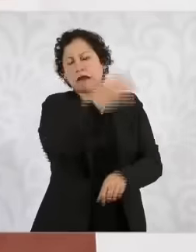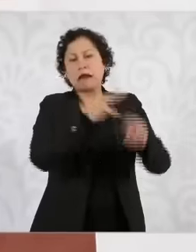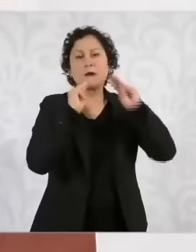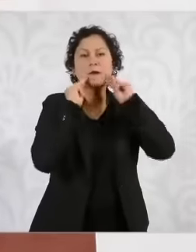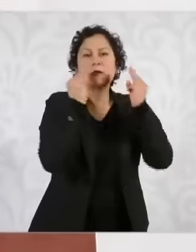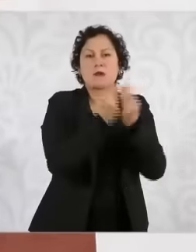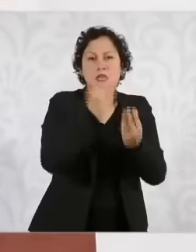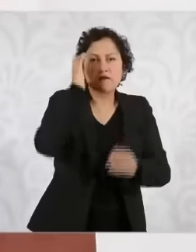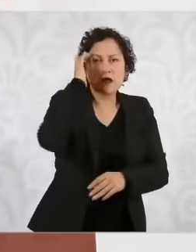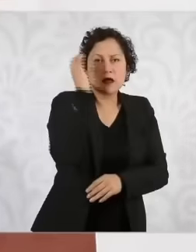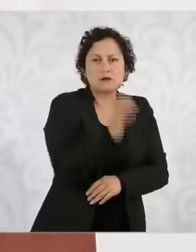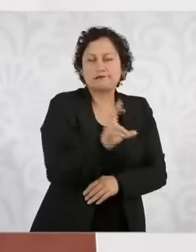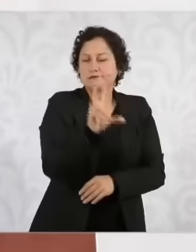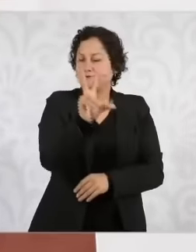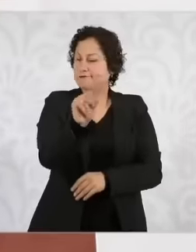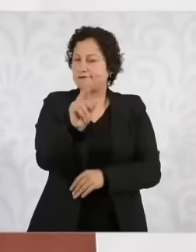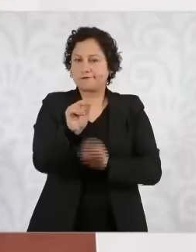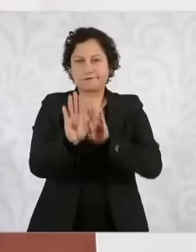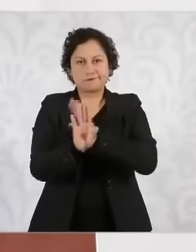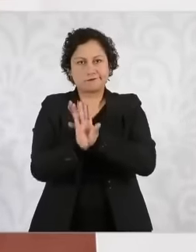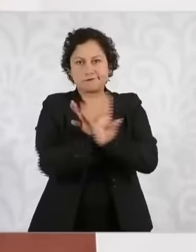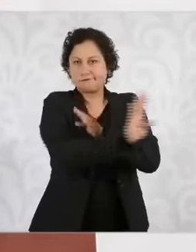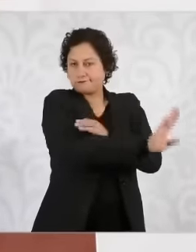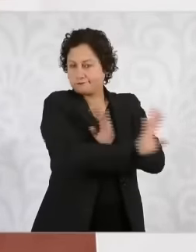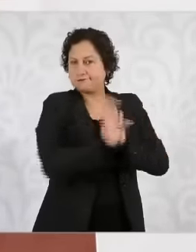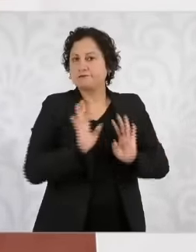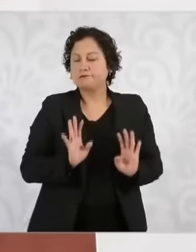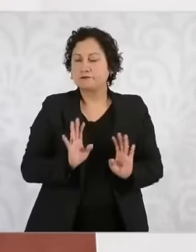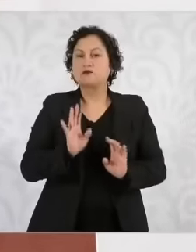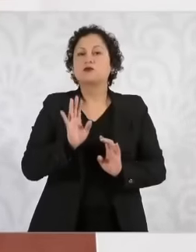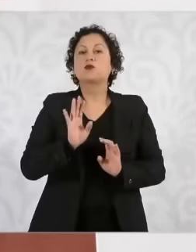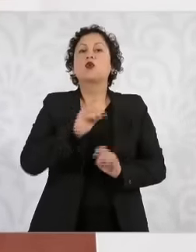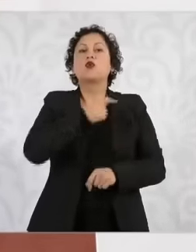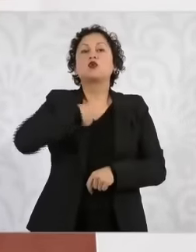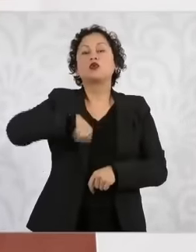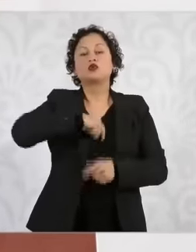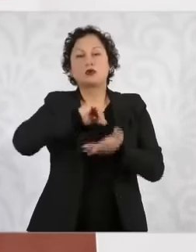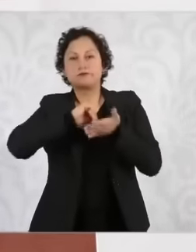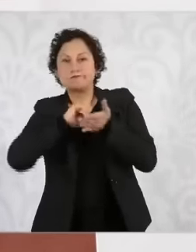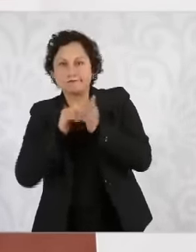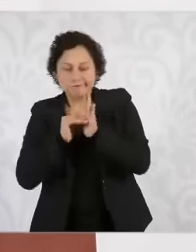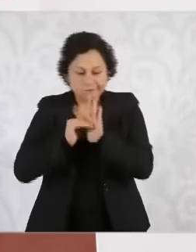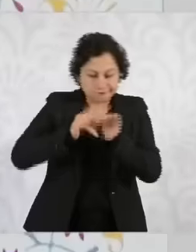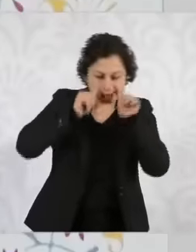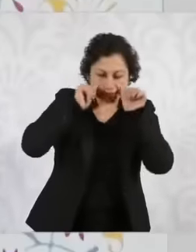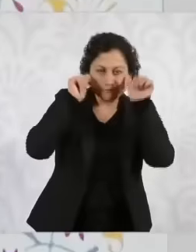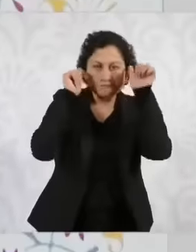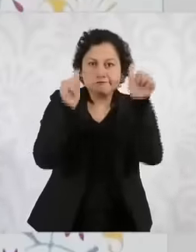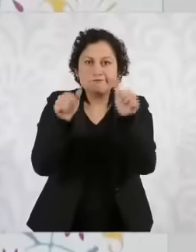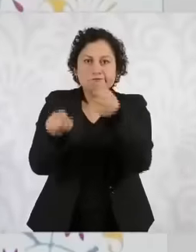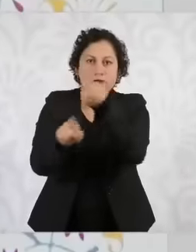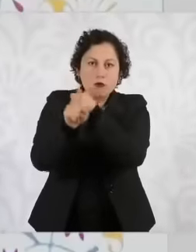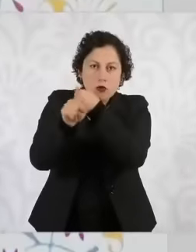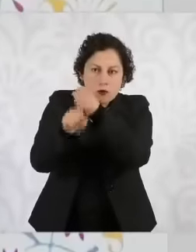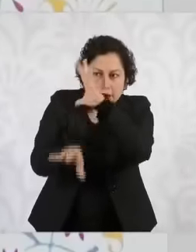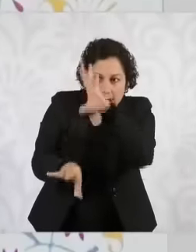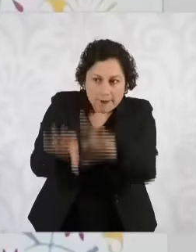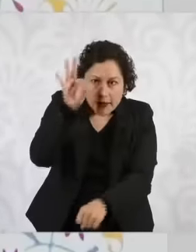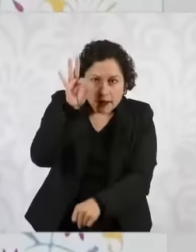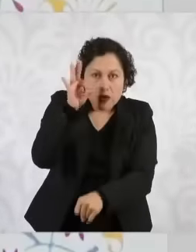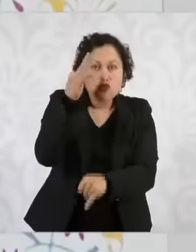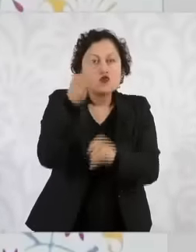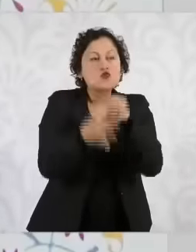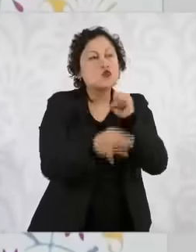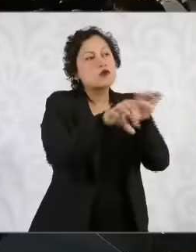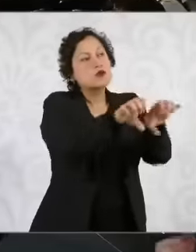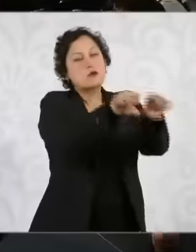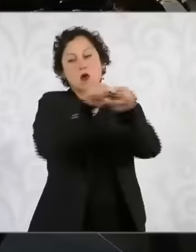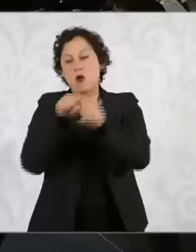strategy that pays attention to the causes and reduces impunity Thank you also ask